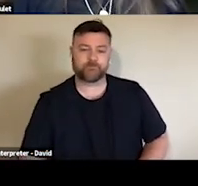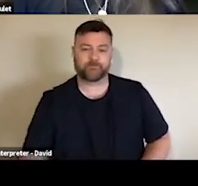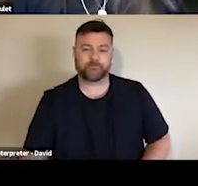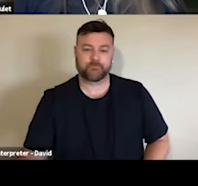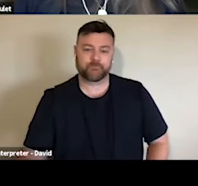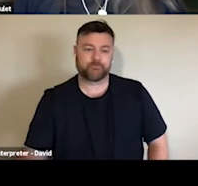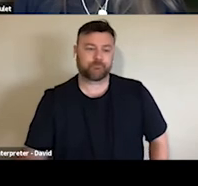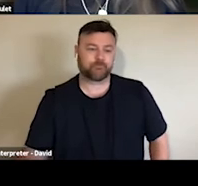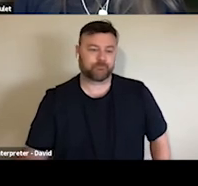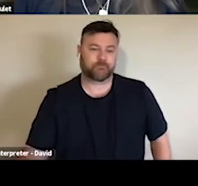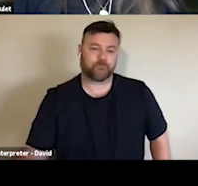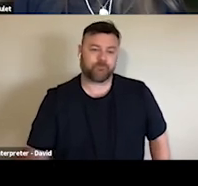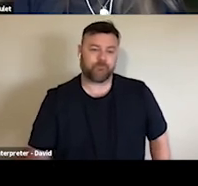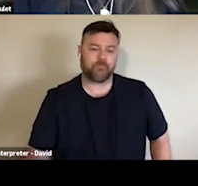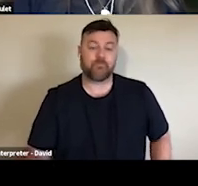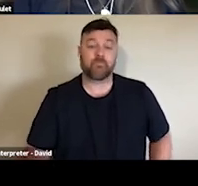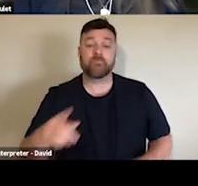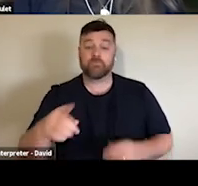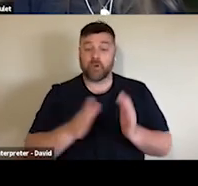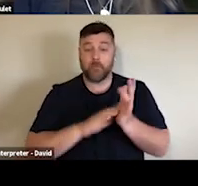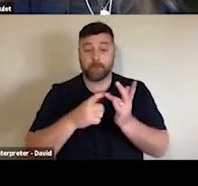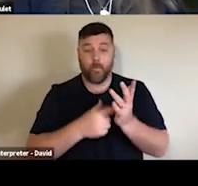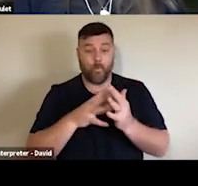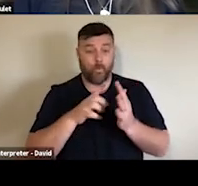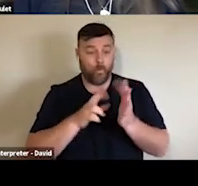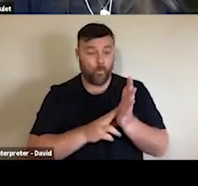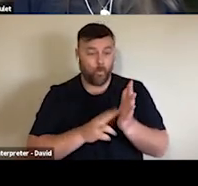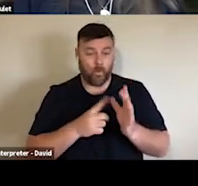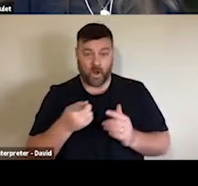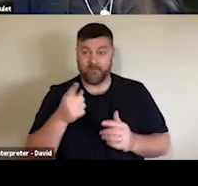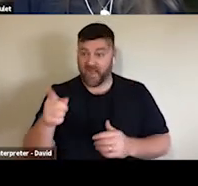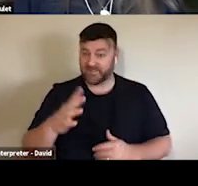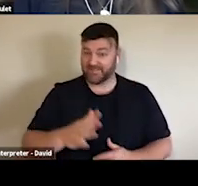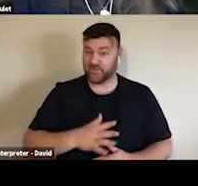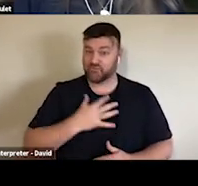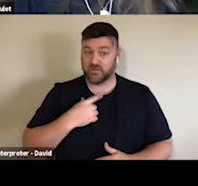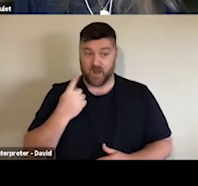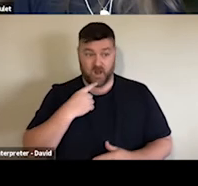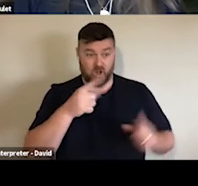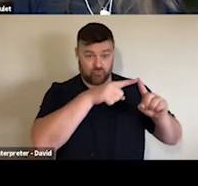I think one of the things we've noticed through this study is just such a growth in terms